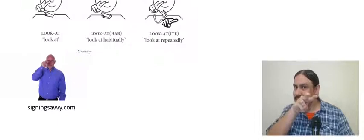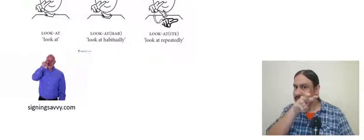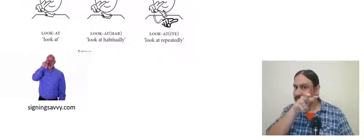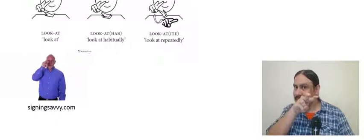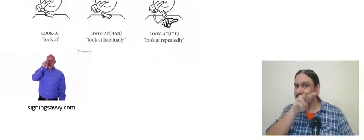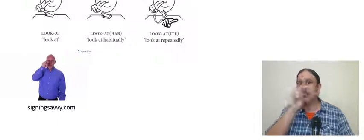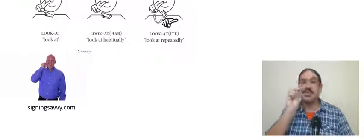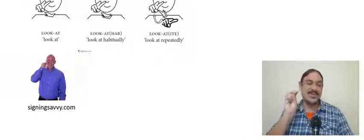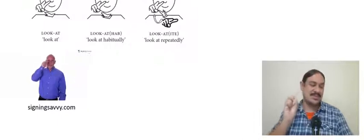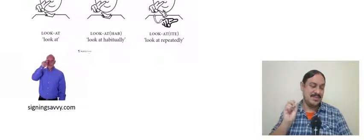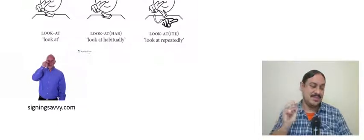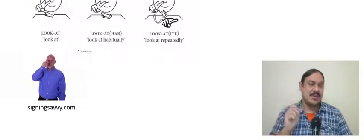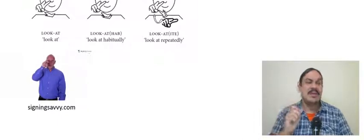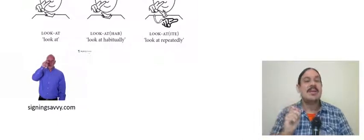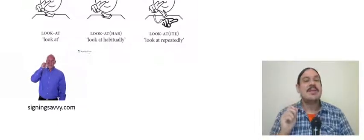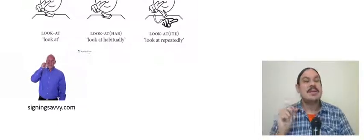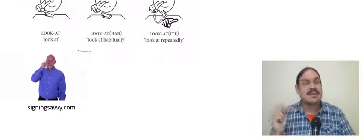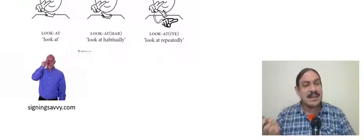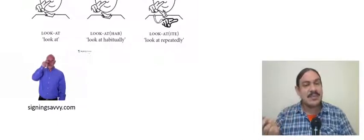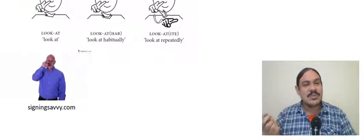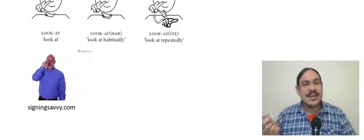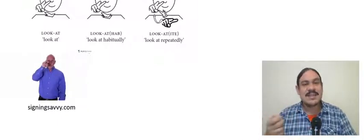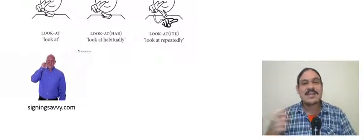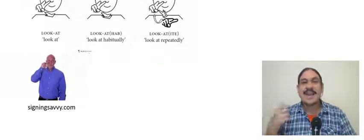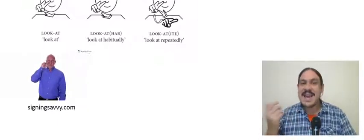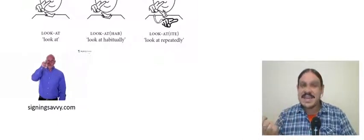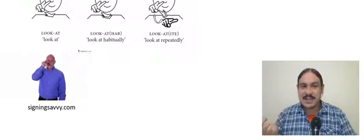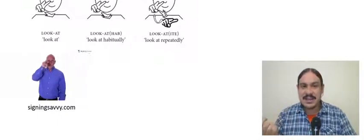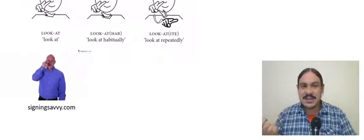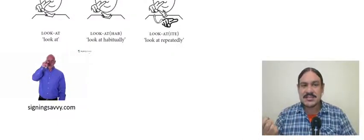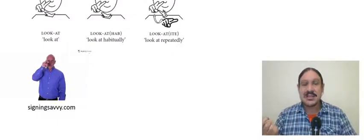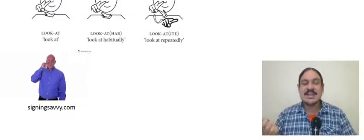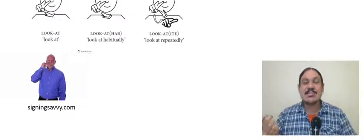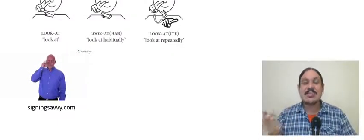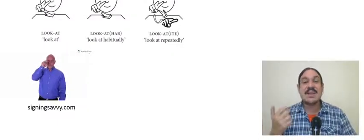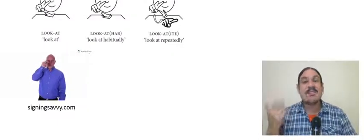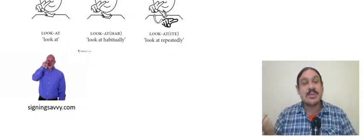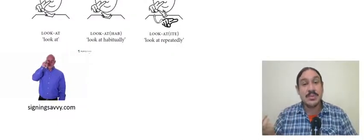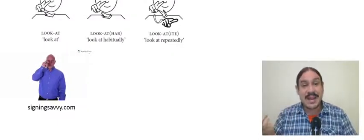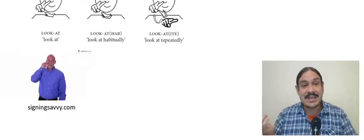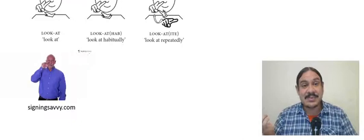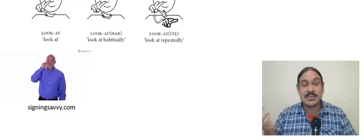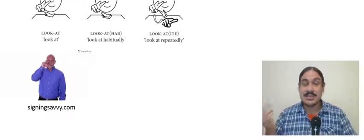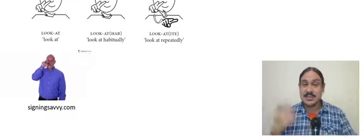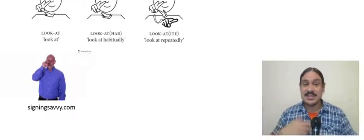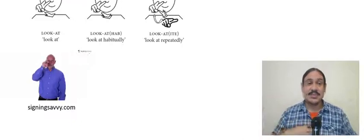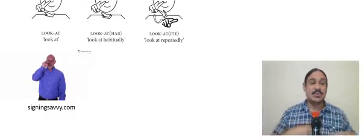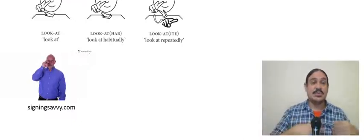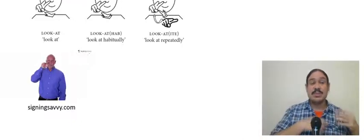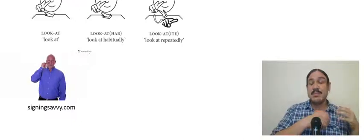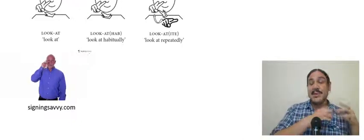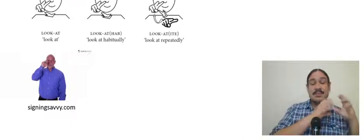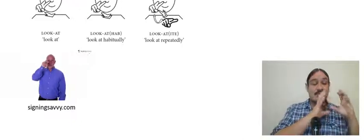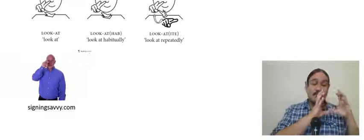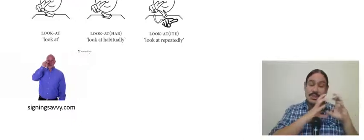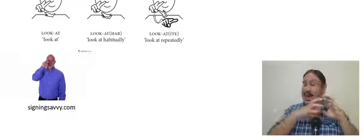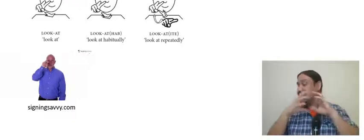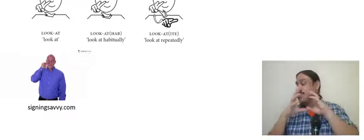to look at habitually is just a reduplication of the root